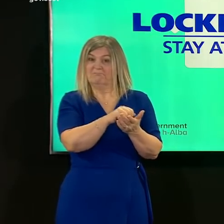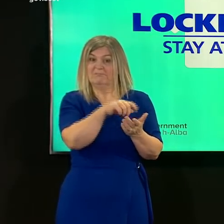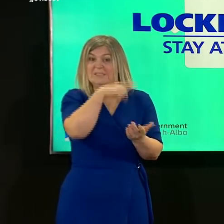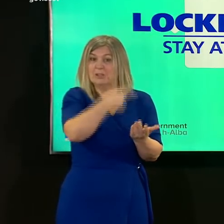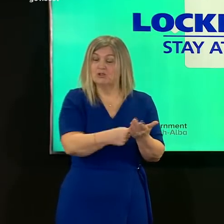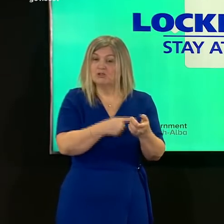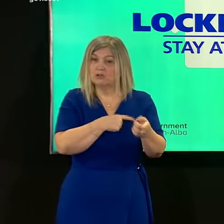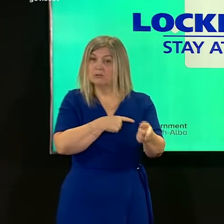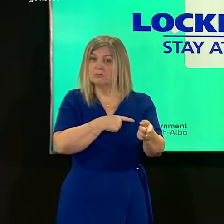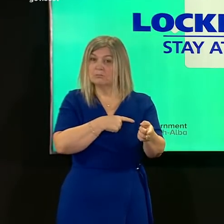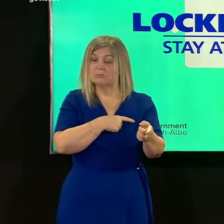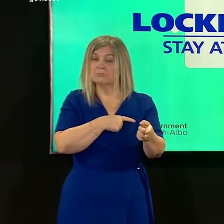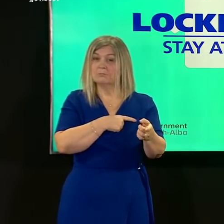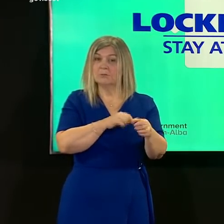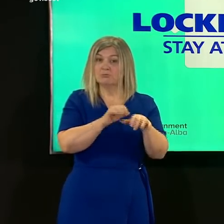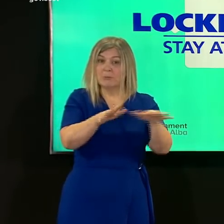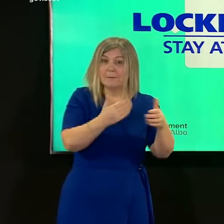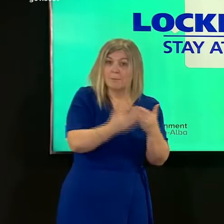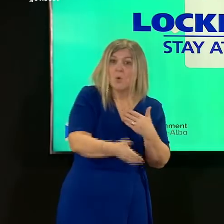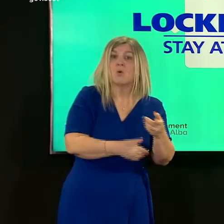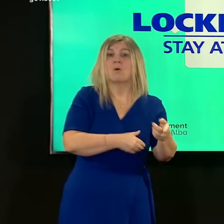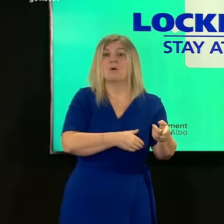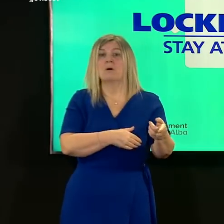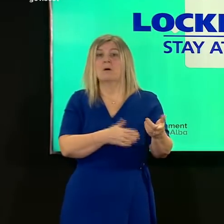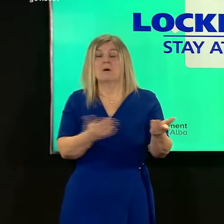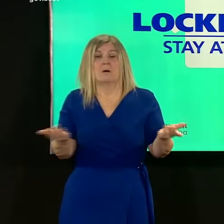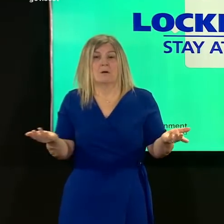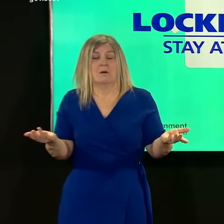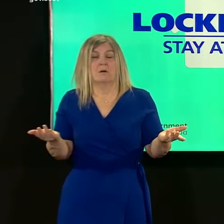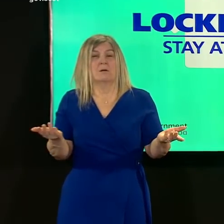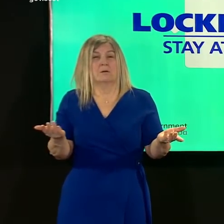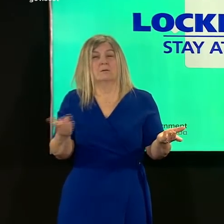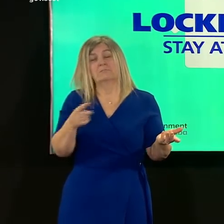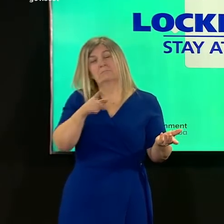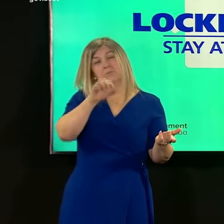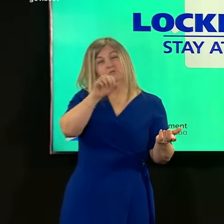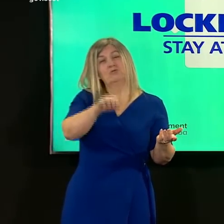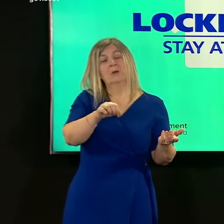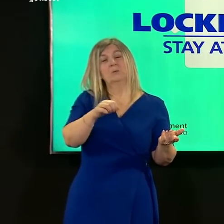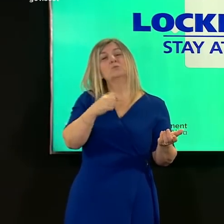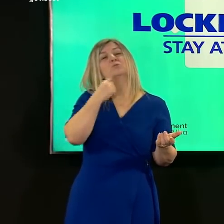now you're right the first minister will give the Covid briefing to parliament tomorrow in